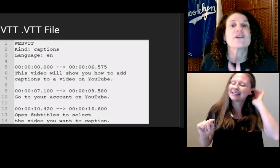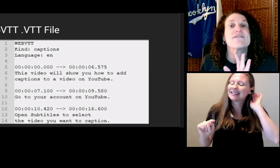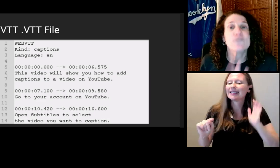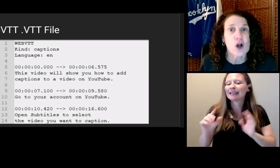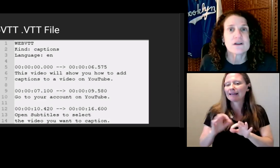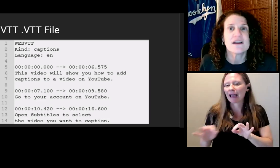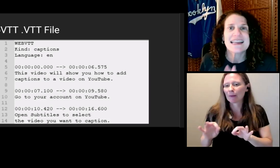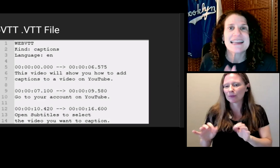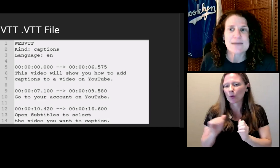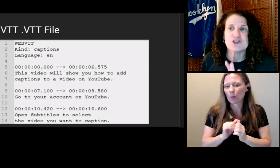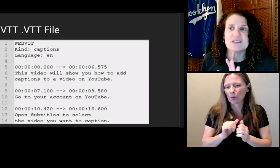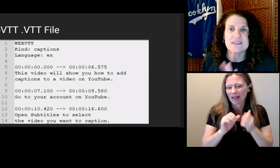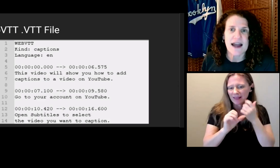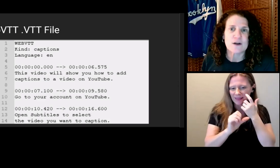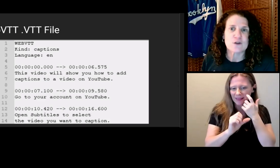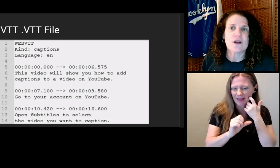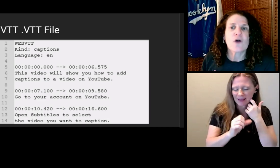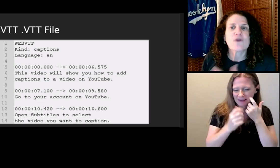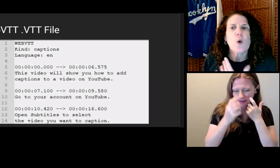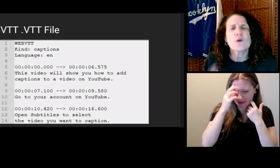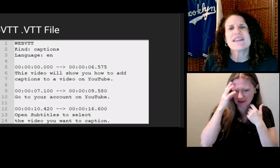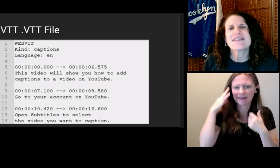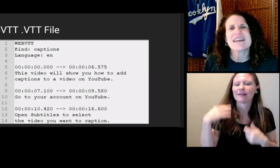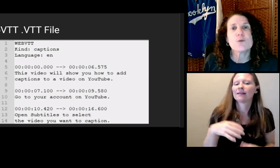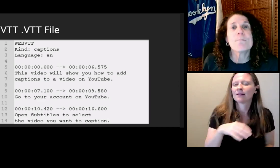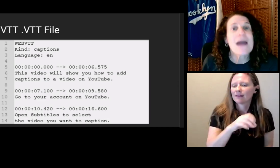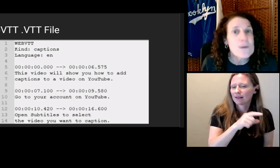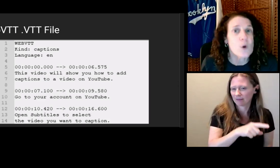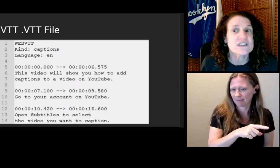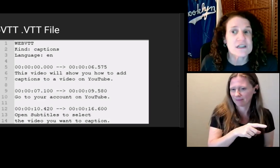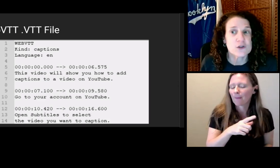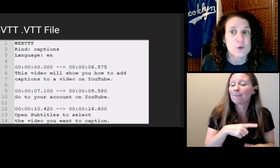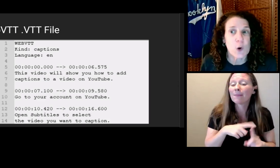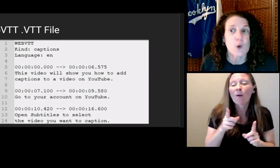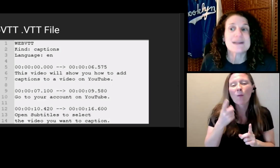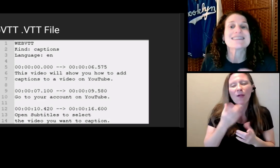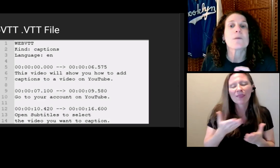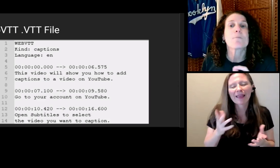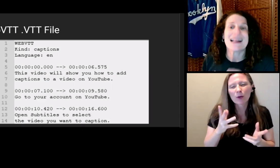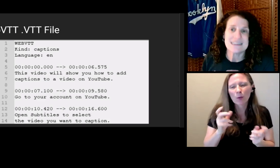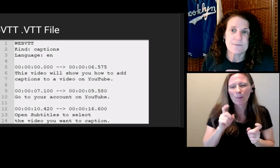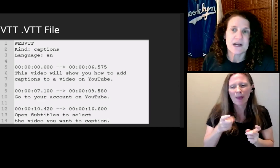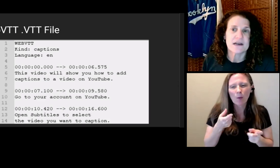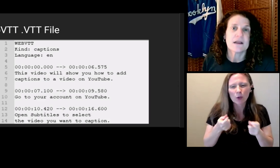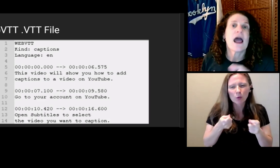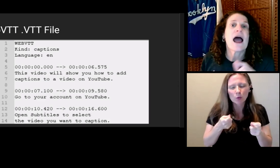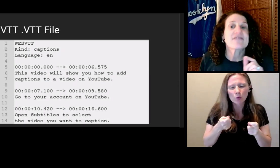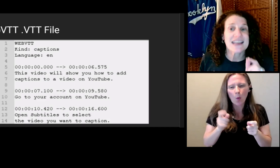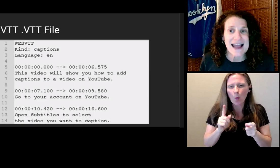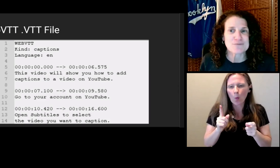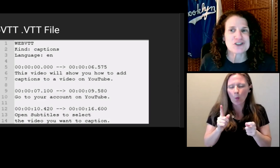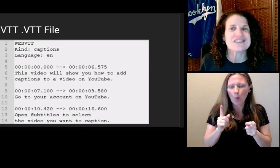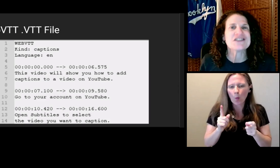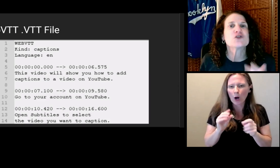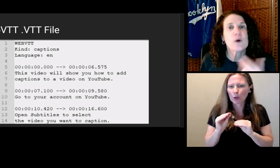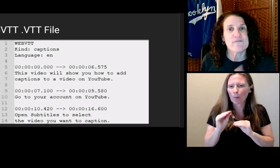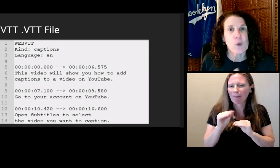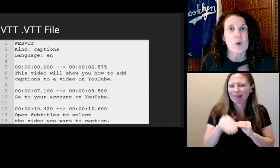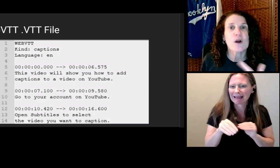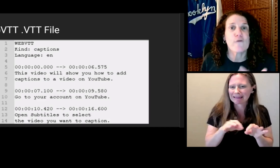to the default caption style. The only thing you may want to control is the placement of the captions to avoid overlapping